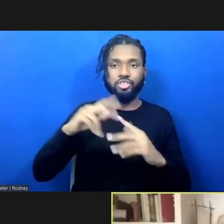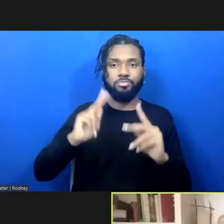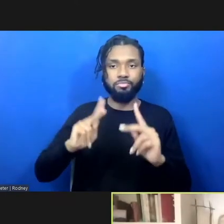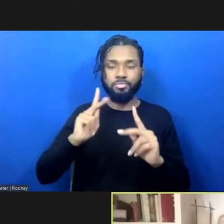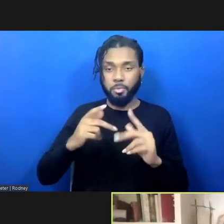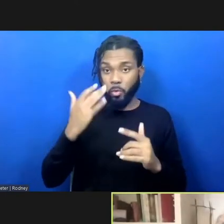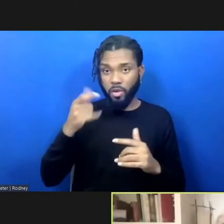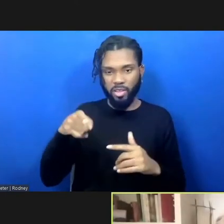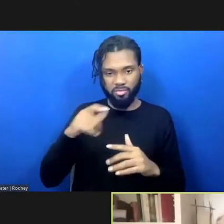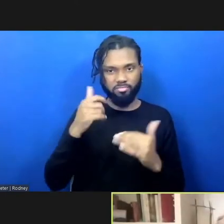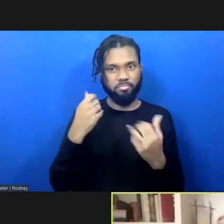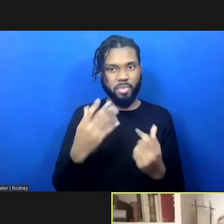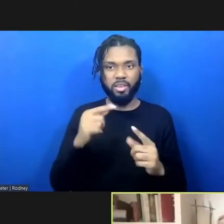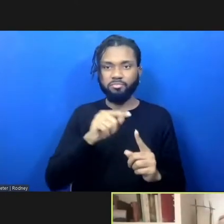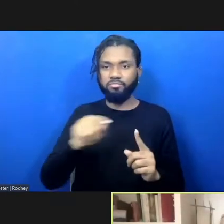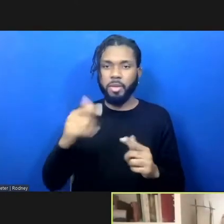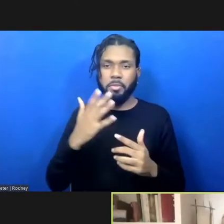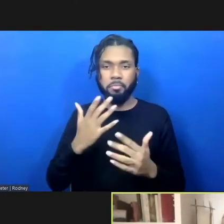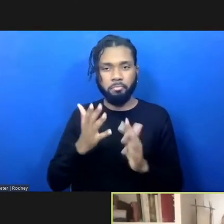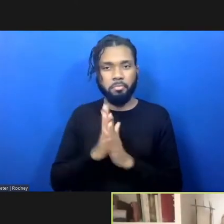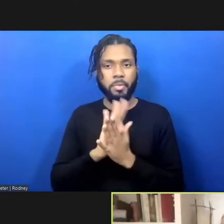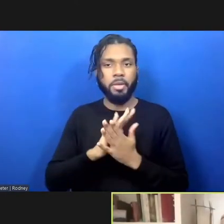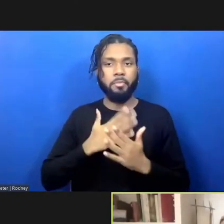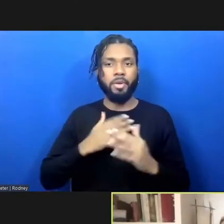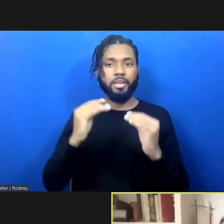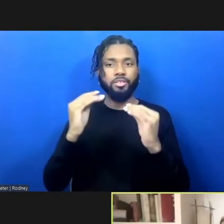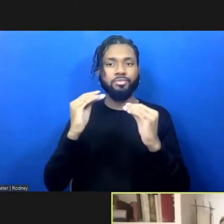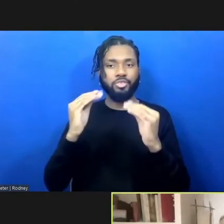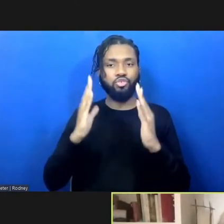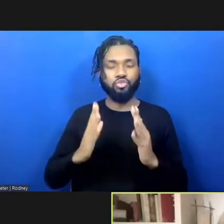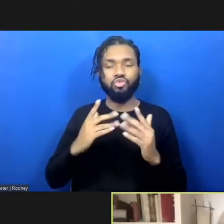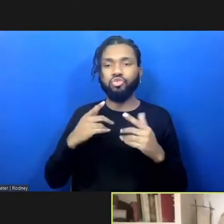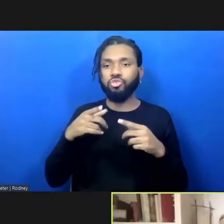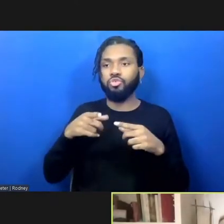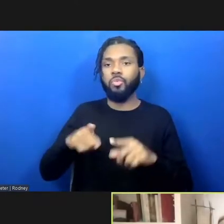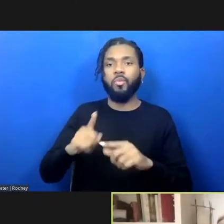in my work in restorative justice, so it feels important to start with that.